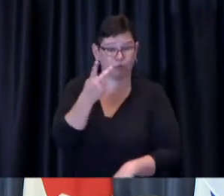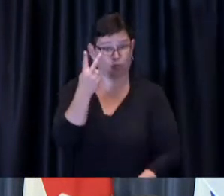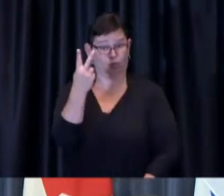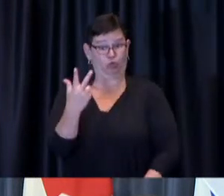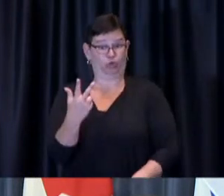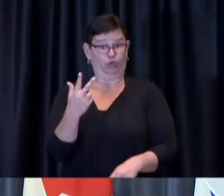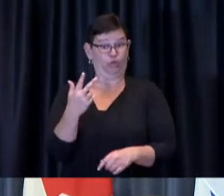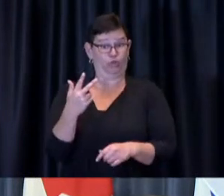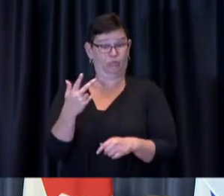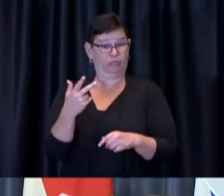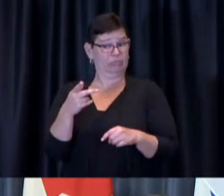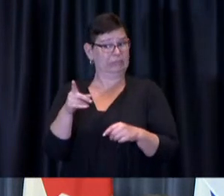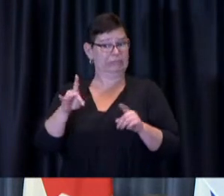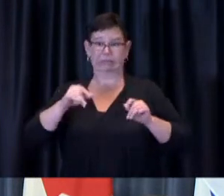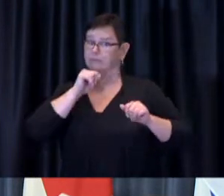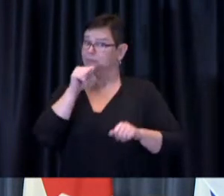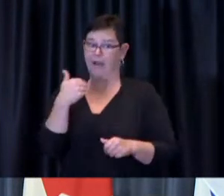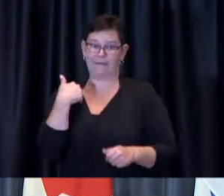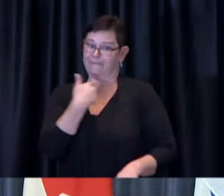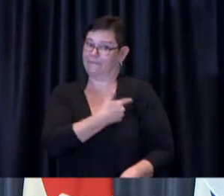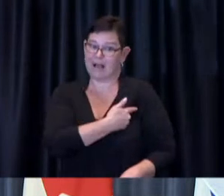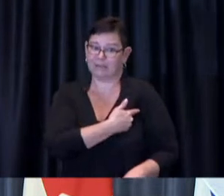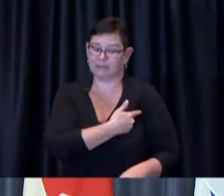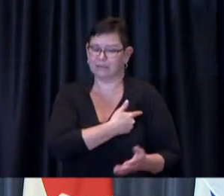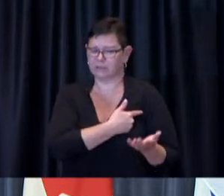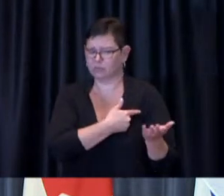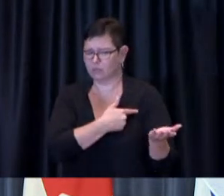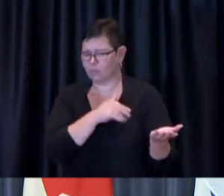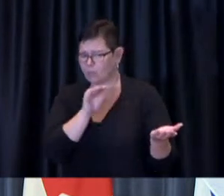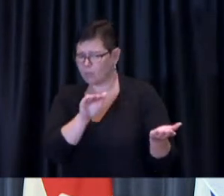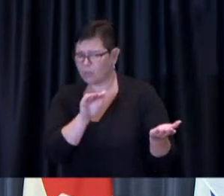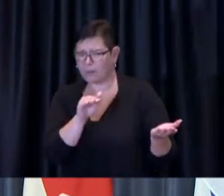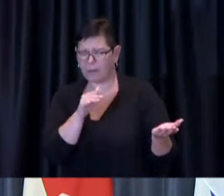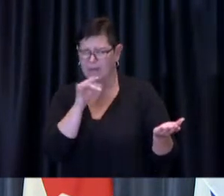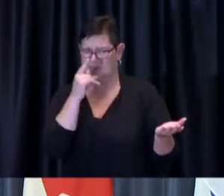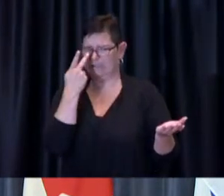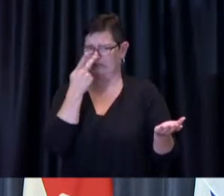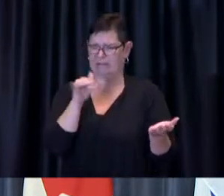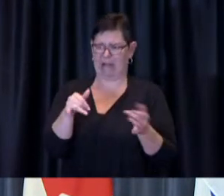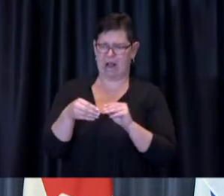to ask you what do these stats say to you and is it a similar story in this city in Toronto